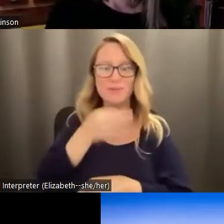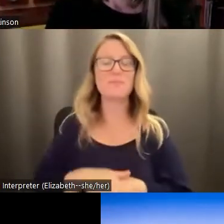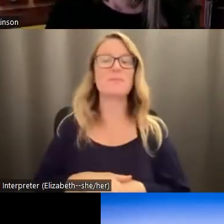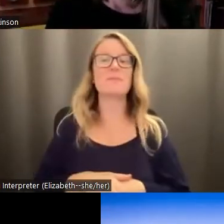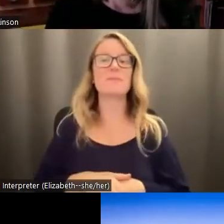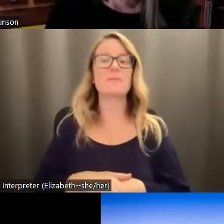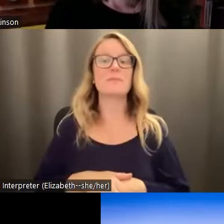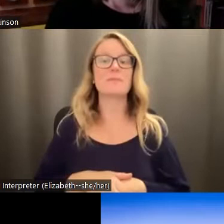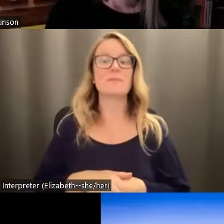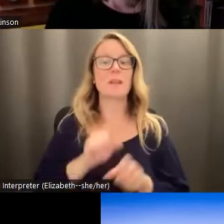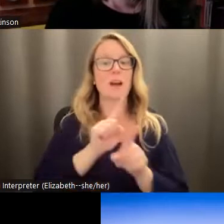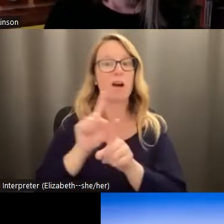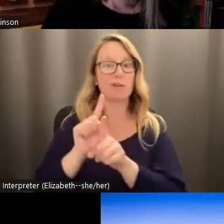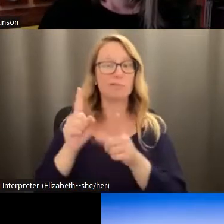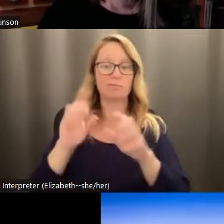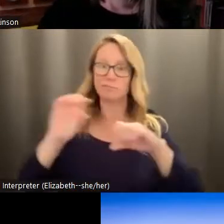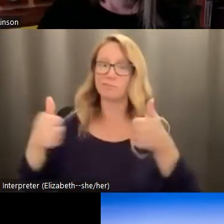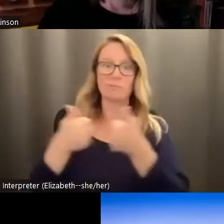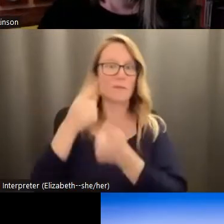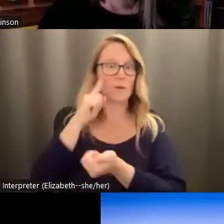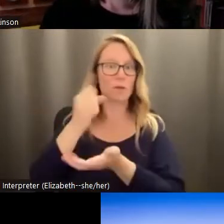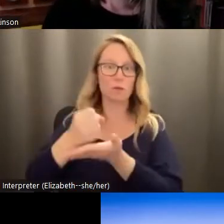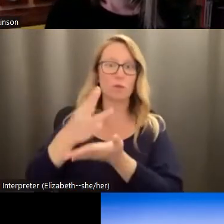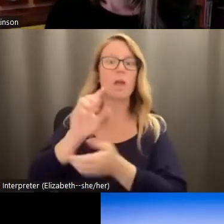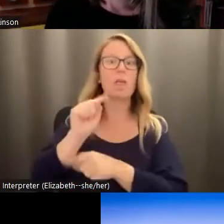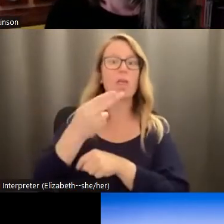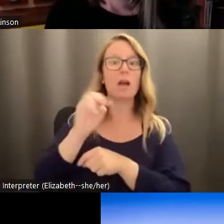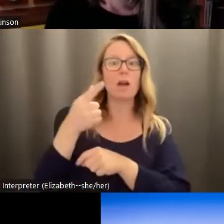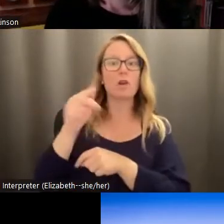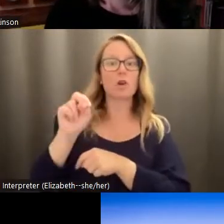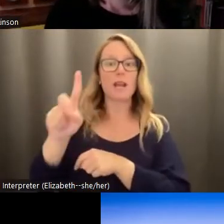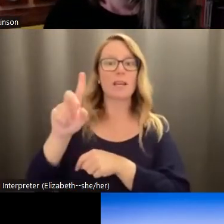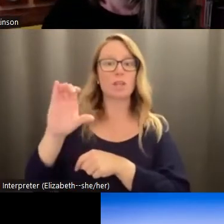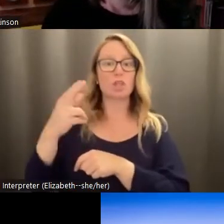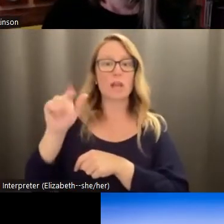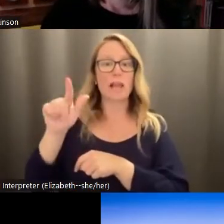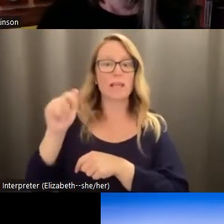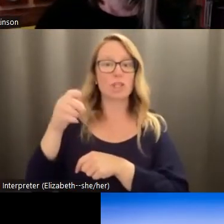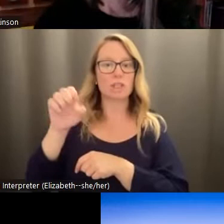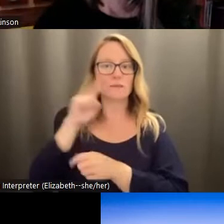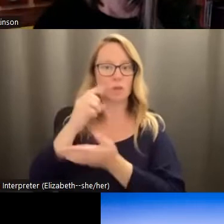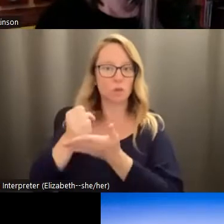the grand challenges for social work. And I just want to say a word about the grand challenges many of you probably have heard